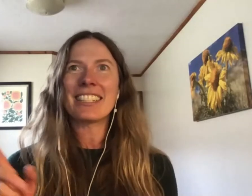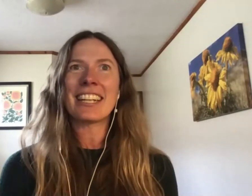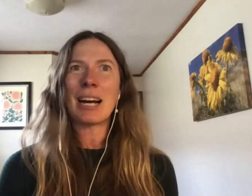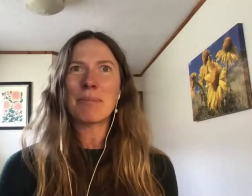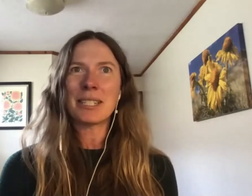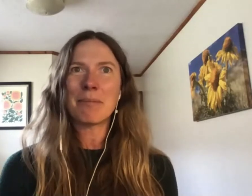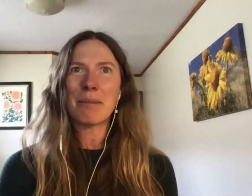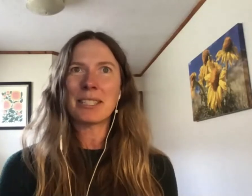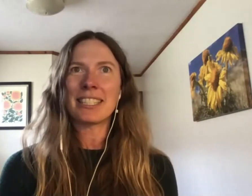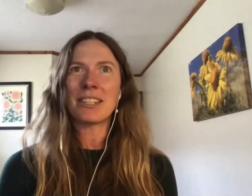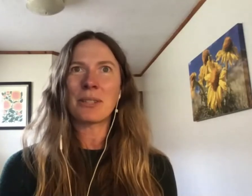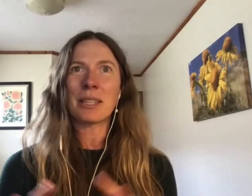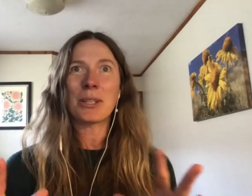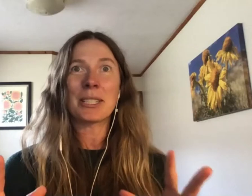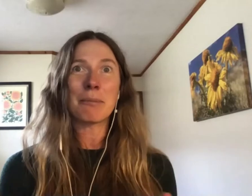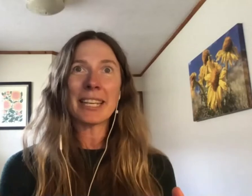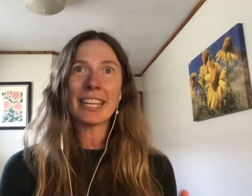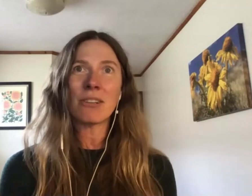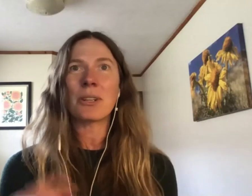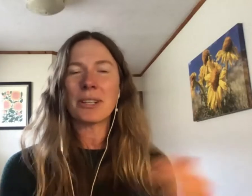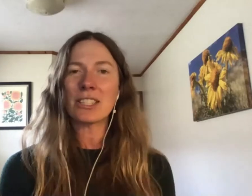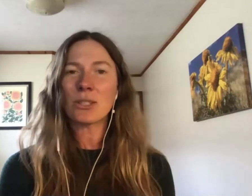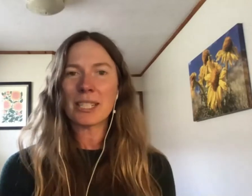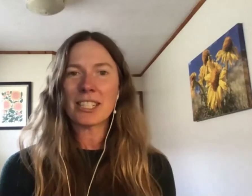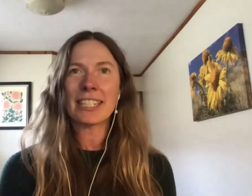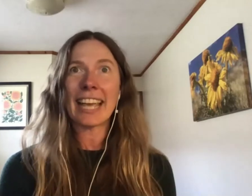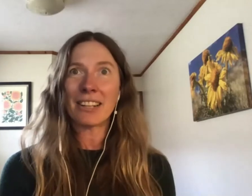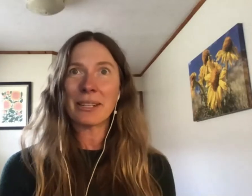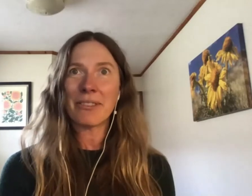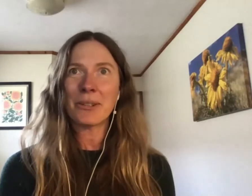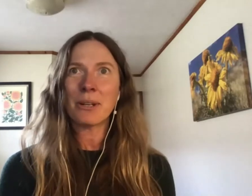an option to be able to see only the person speaking, or you can switch to gallery view